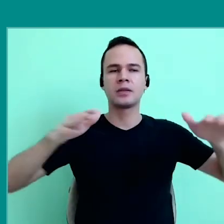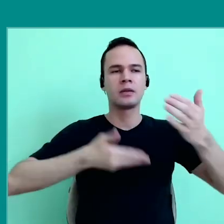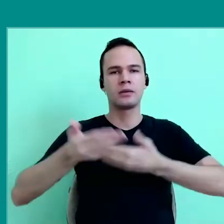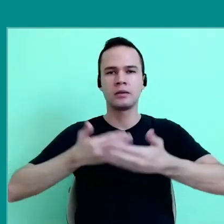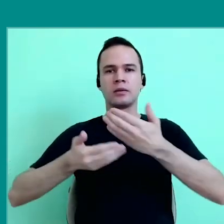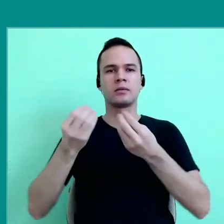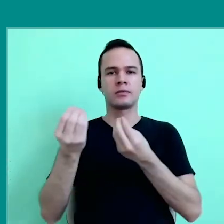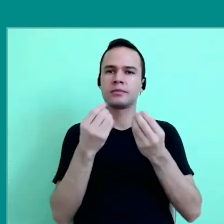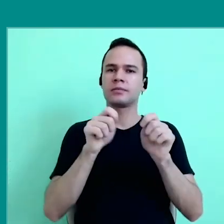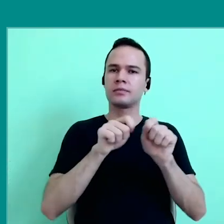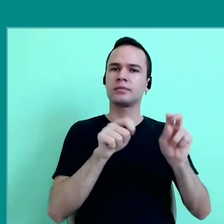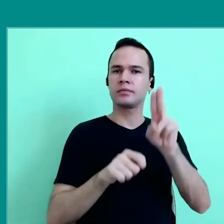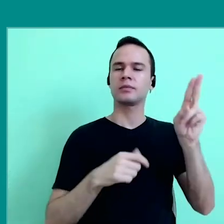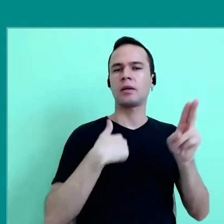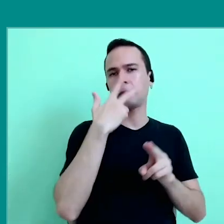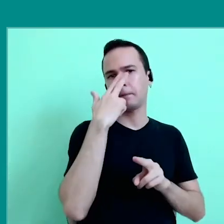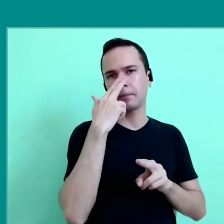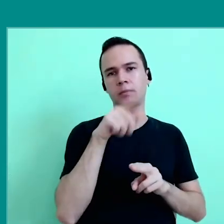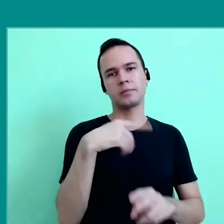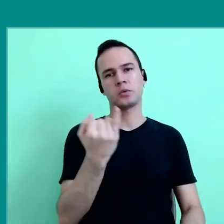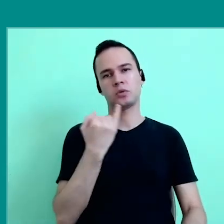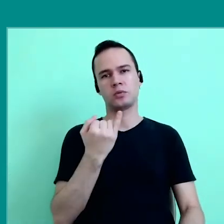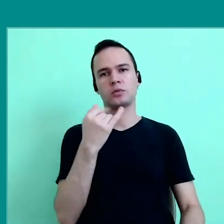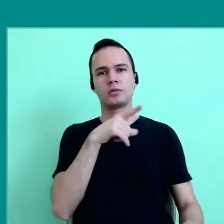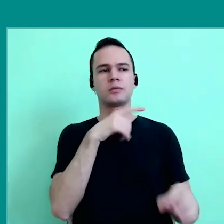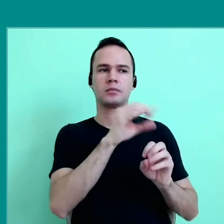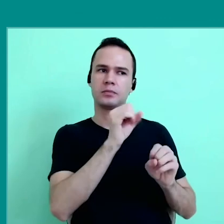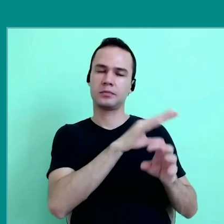What is it for? I think it's critical training is very necessary.